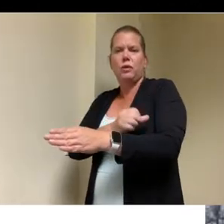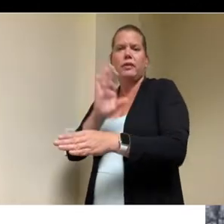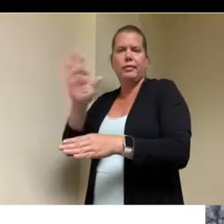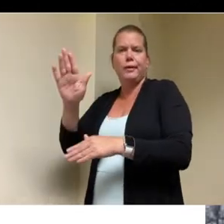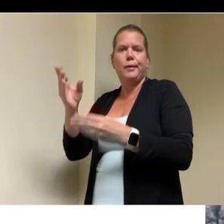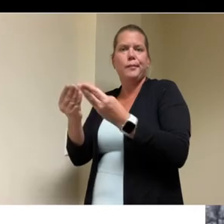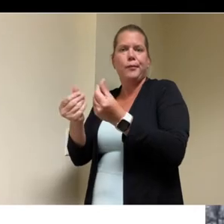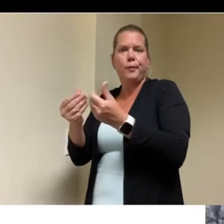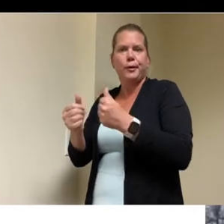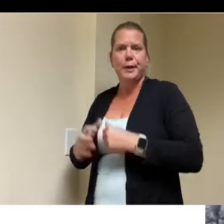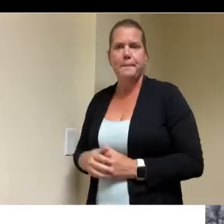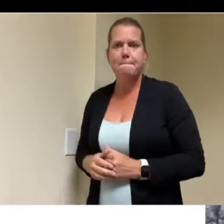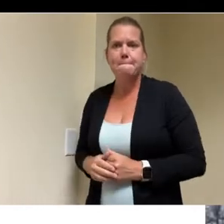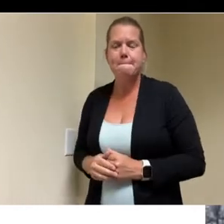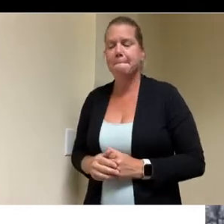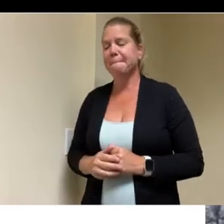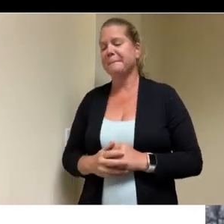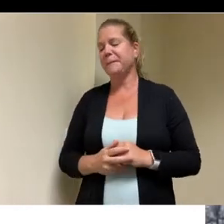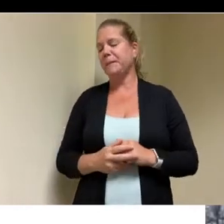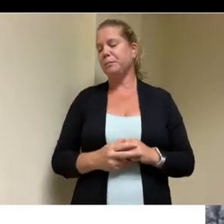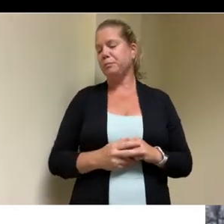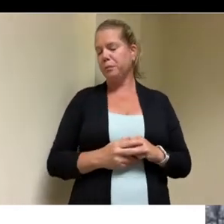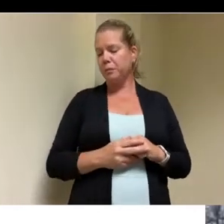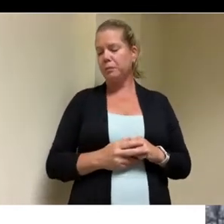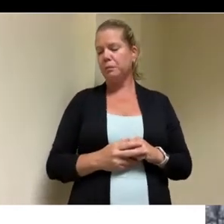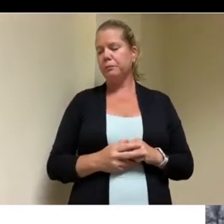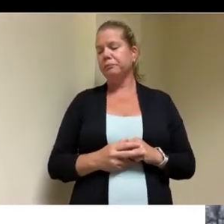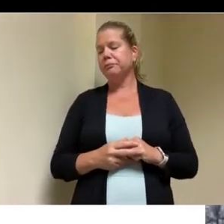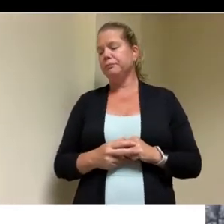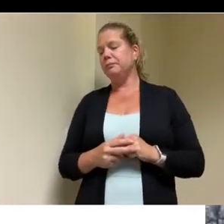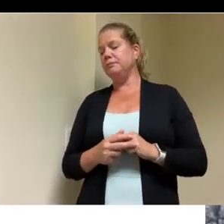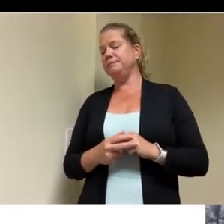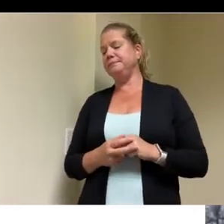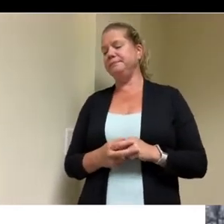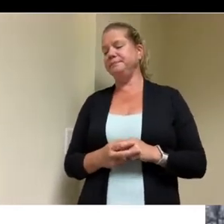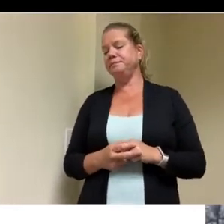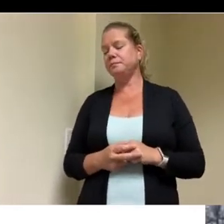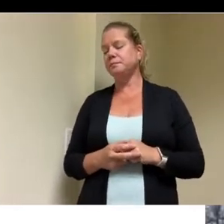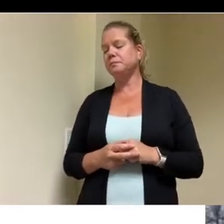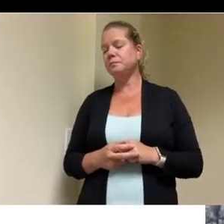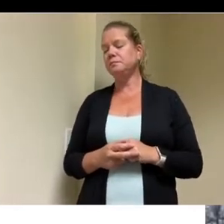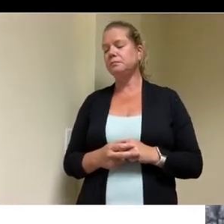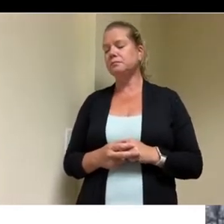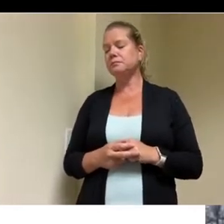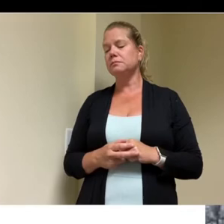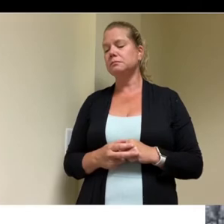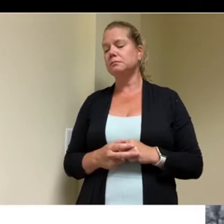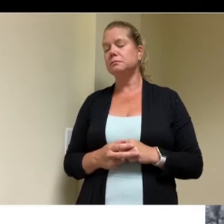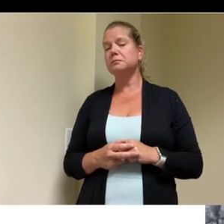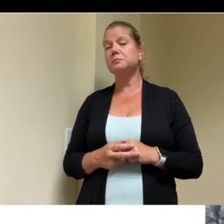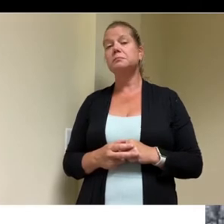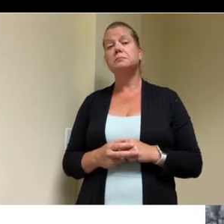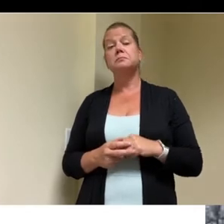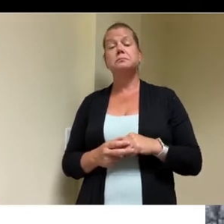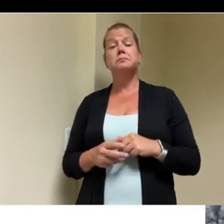property uh sorry the housing authority property is so uh it seemed like a you need a unique opportunity to develop